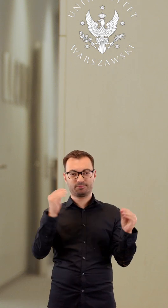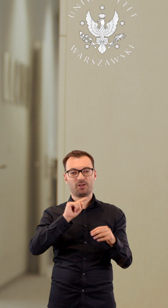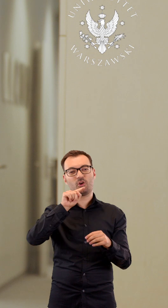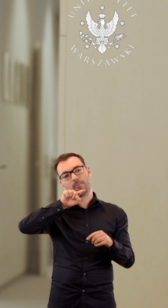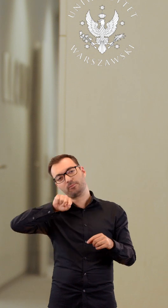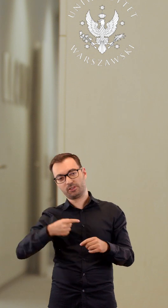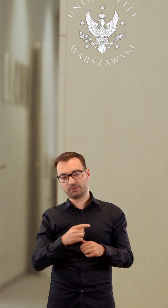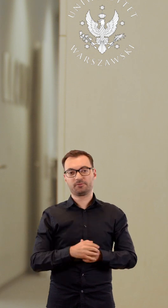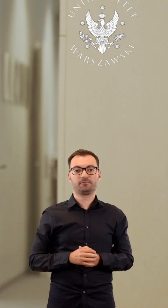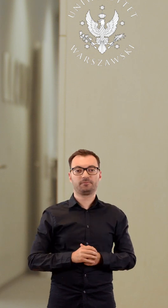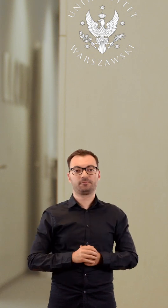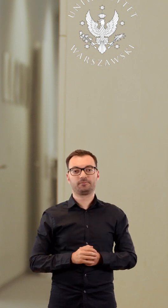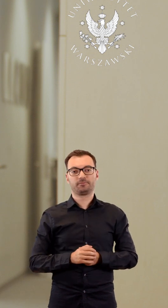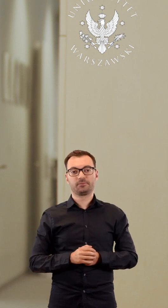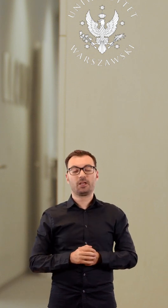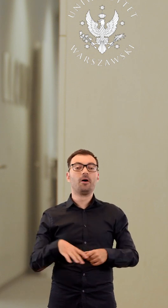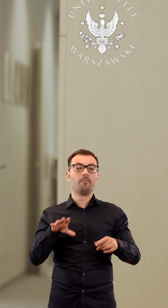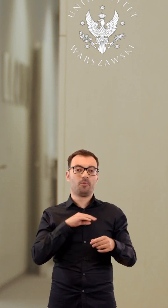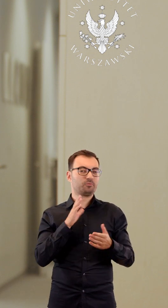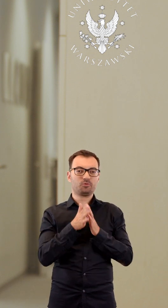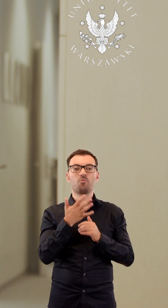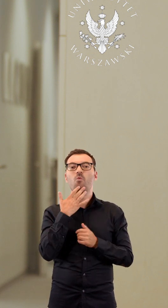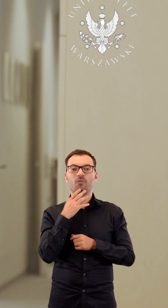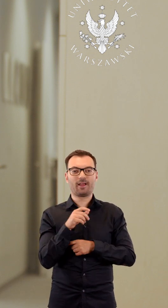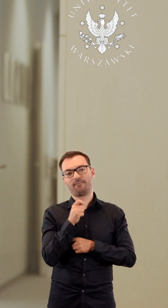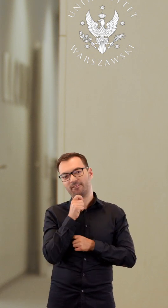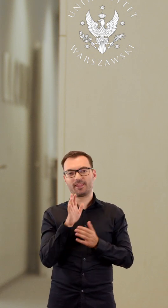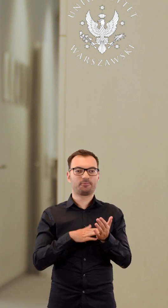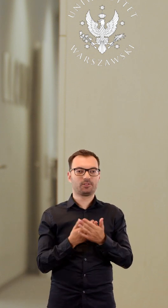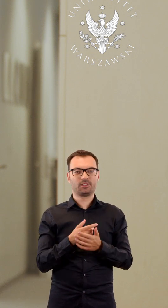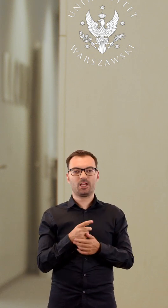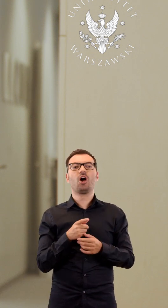which we can also insert by simple voice commands, such as "full stop".